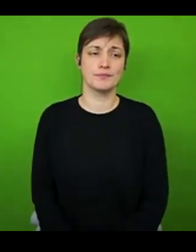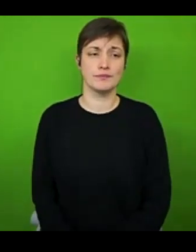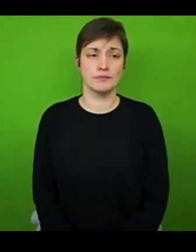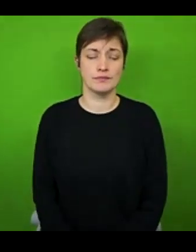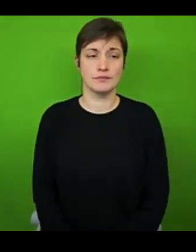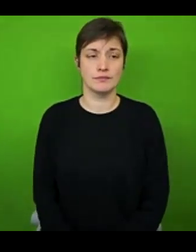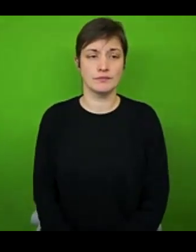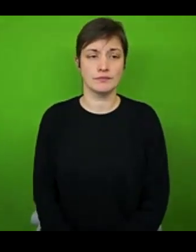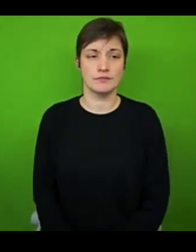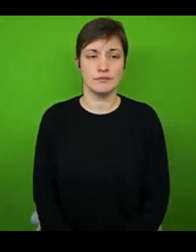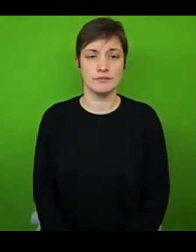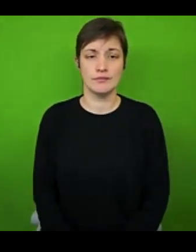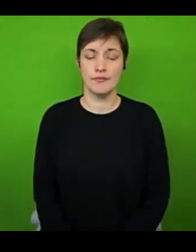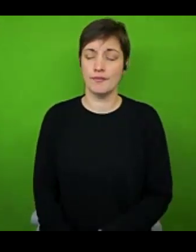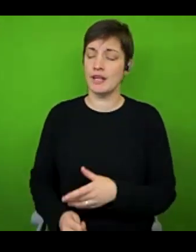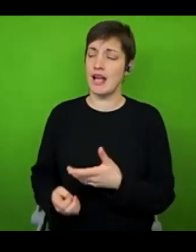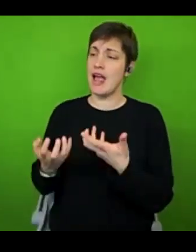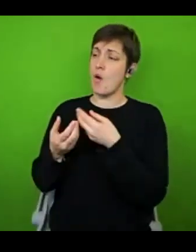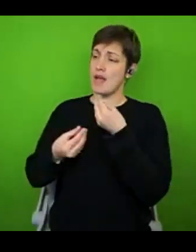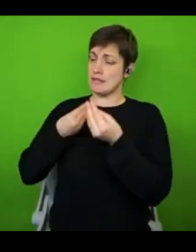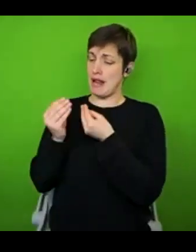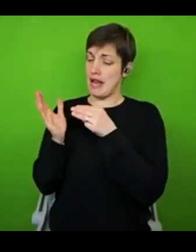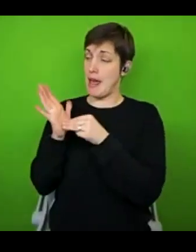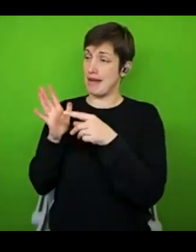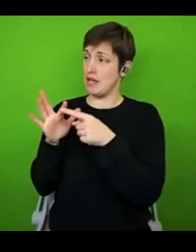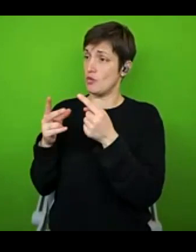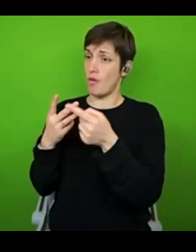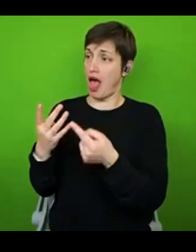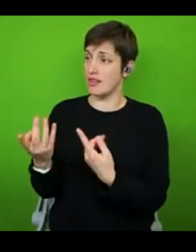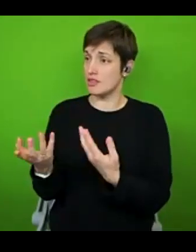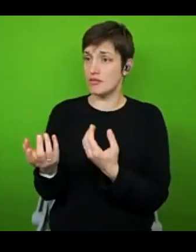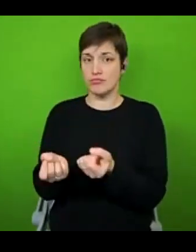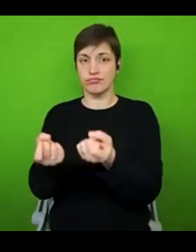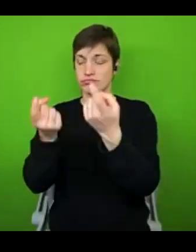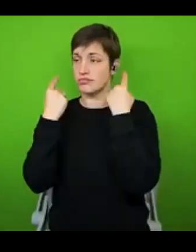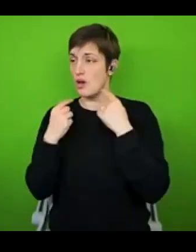How do you explain ME in a nutshell to others who have no understanding because it's exhausting to explain?